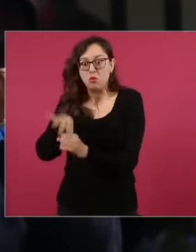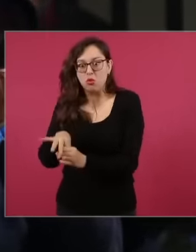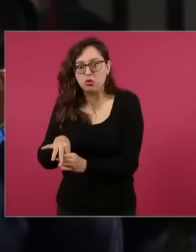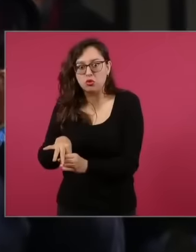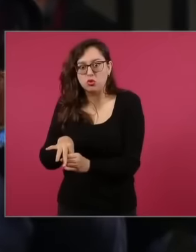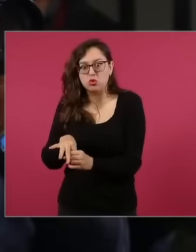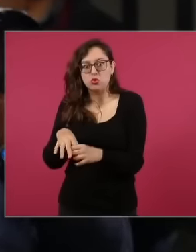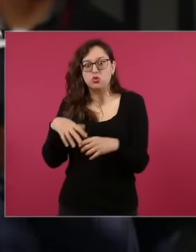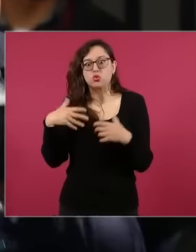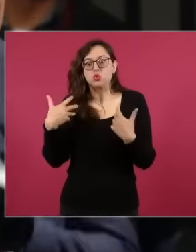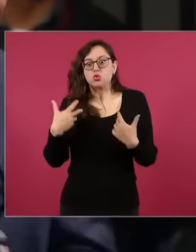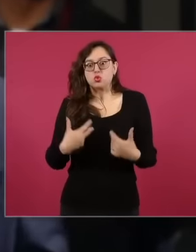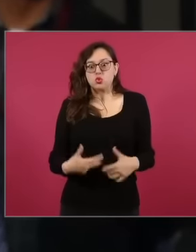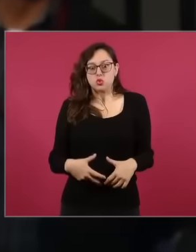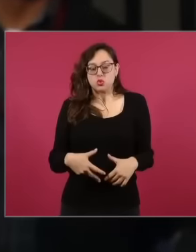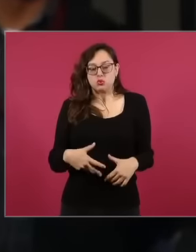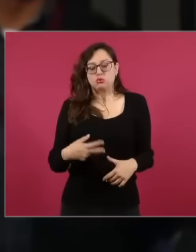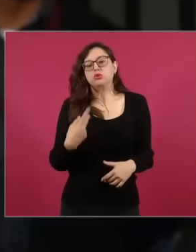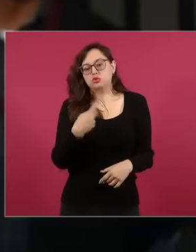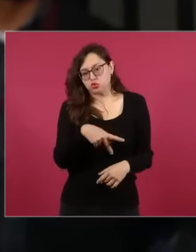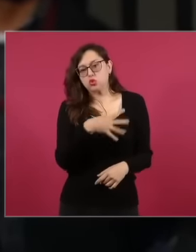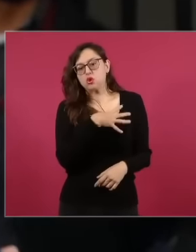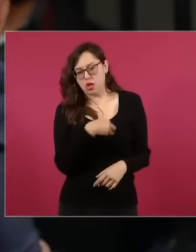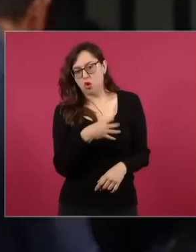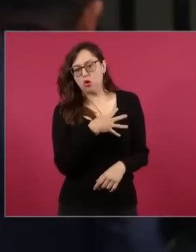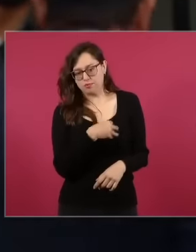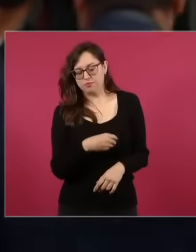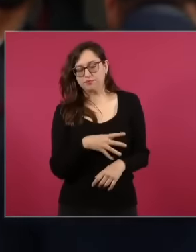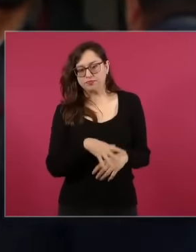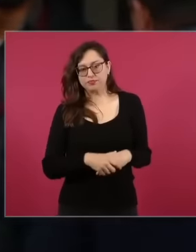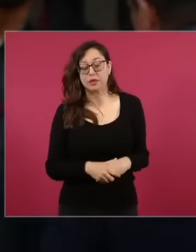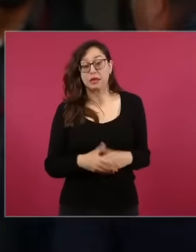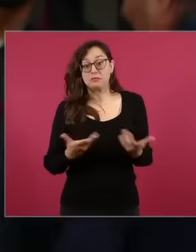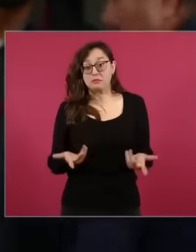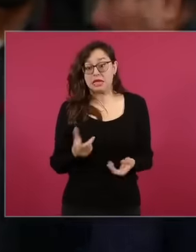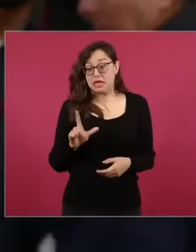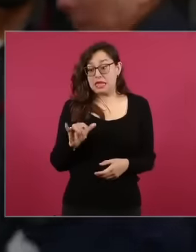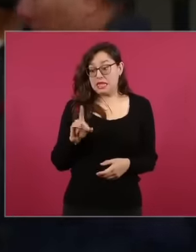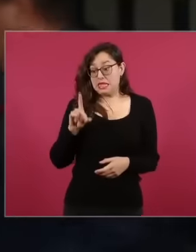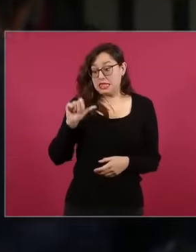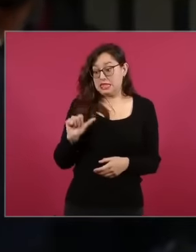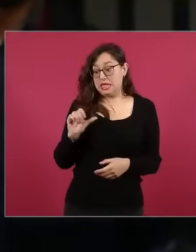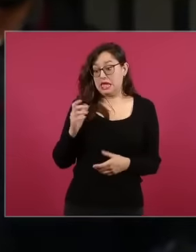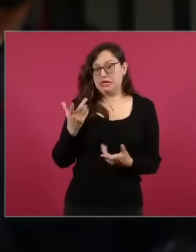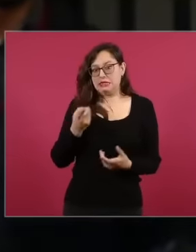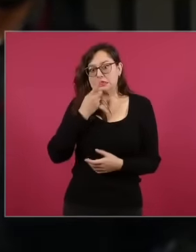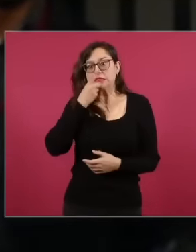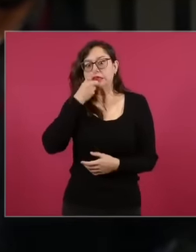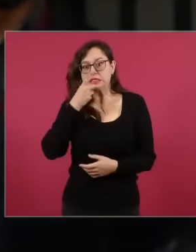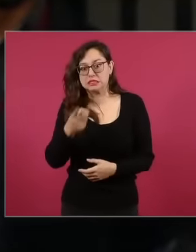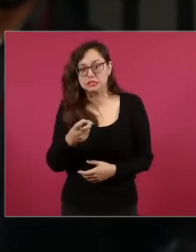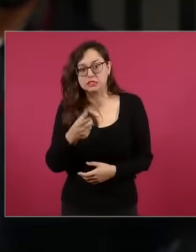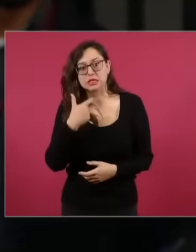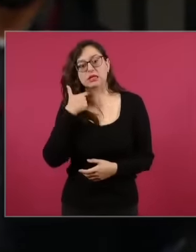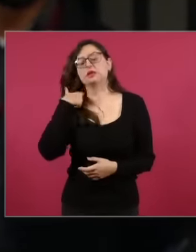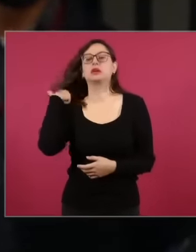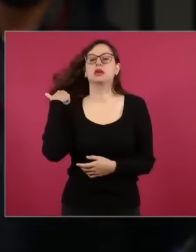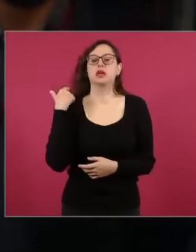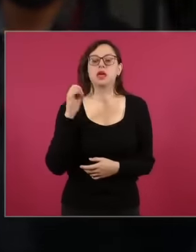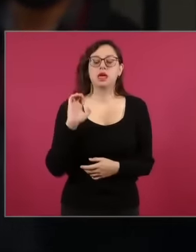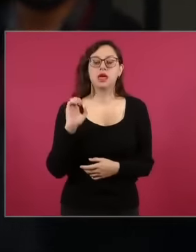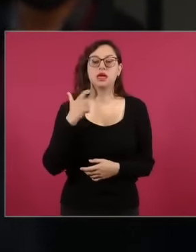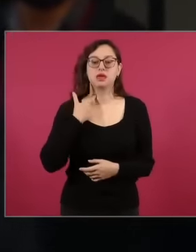is right and what Lidia Cacho said about her father about the former governor in a tweet, not